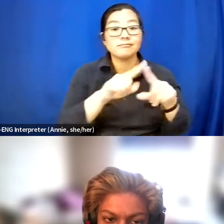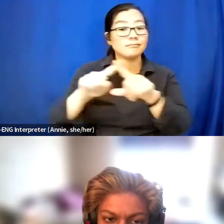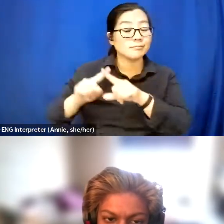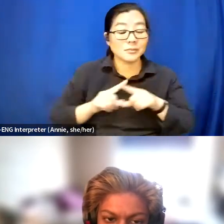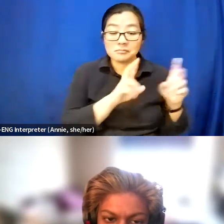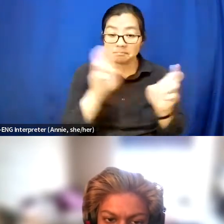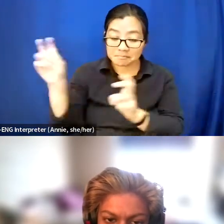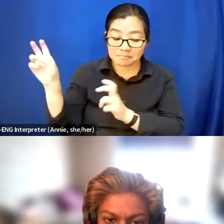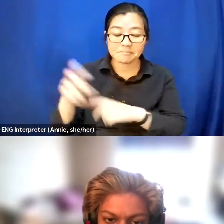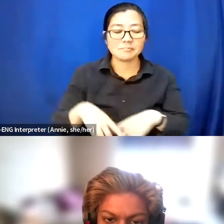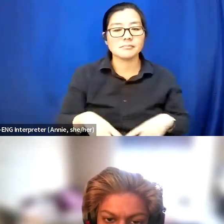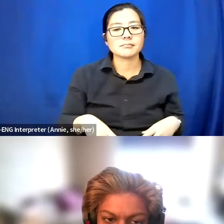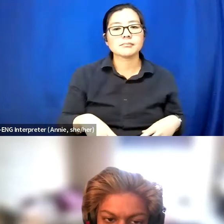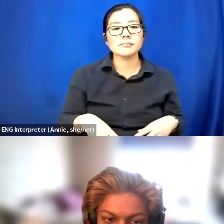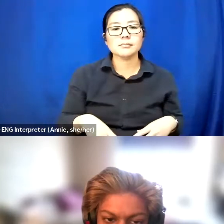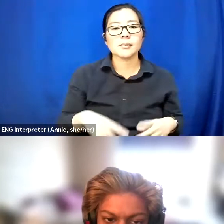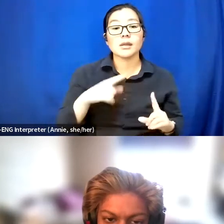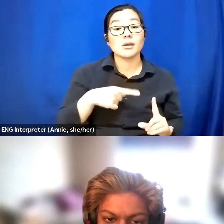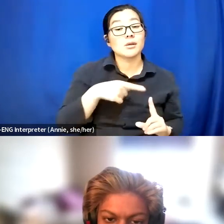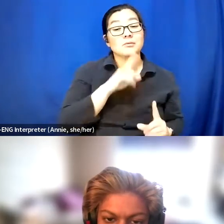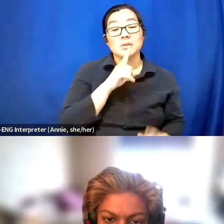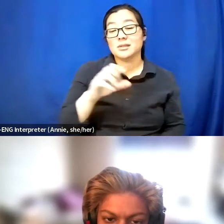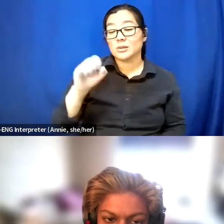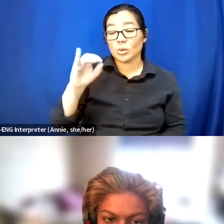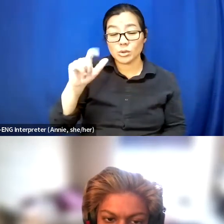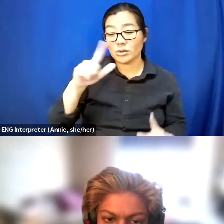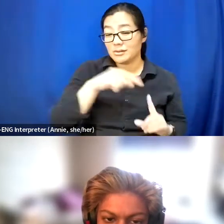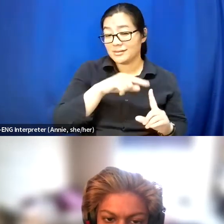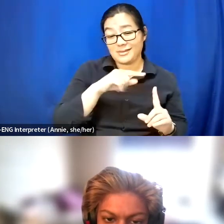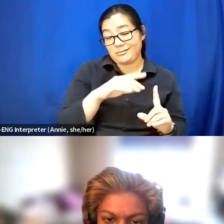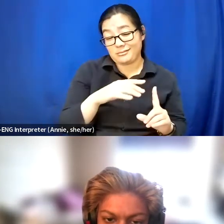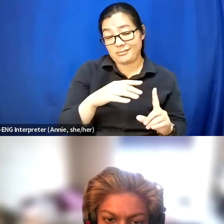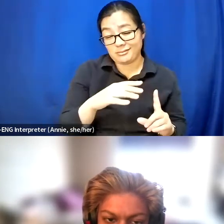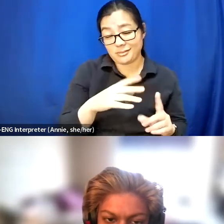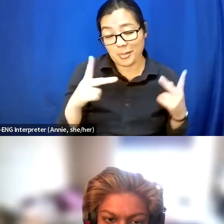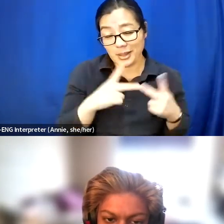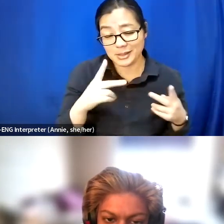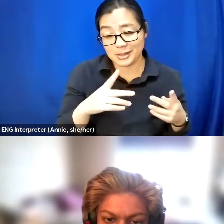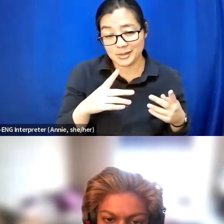So for me, social's the place to be. I'll share anything that I'm doing because -- yeah, you're both so organize.